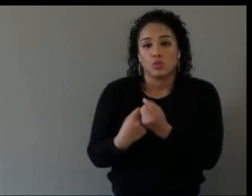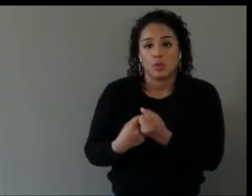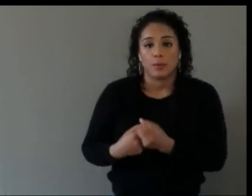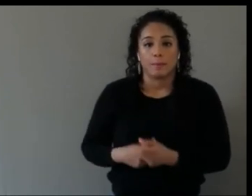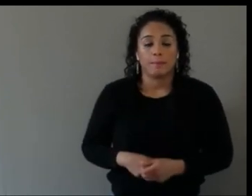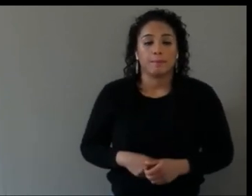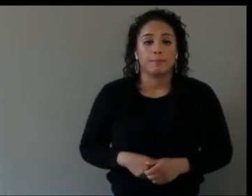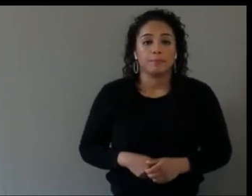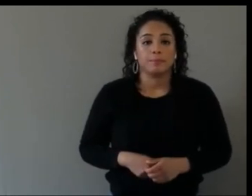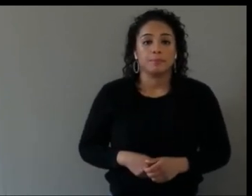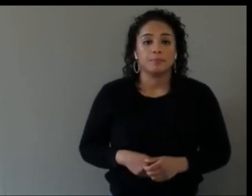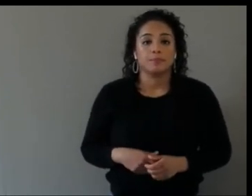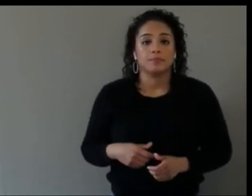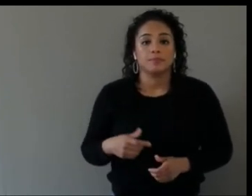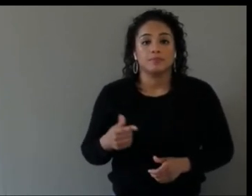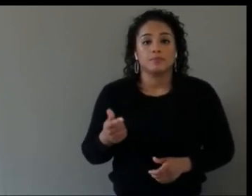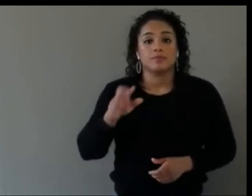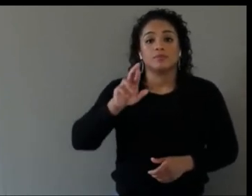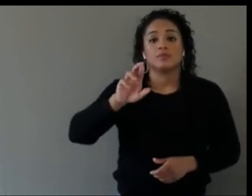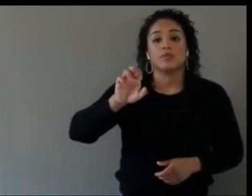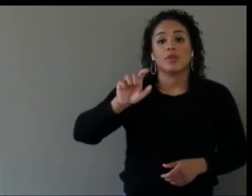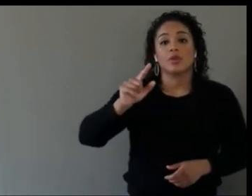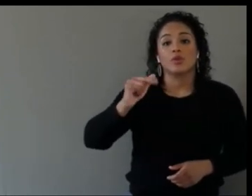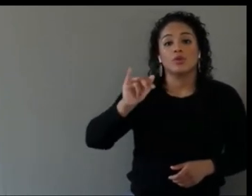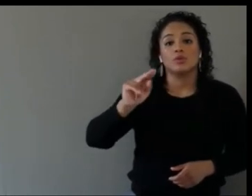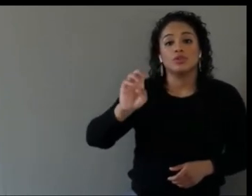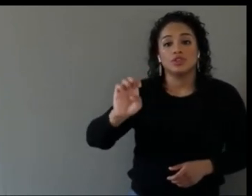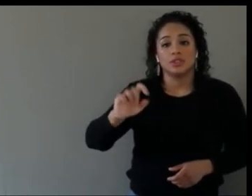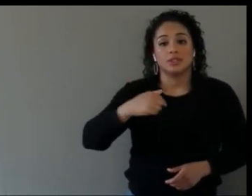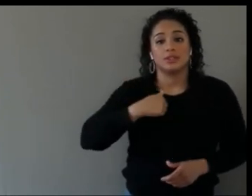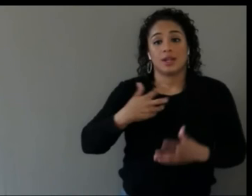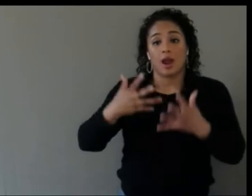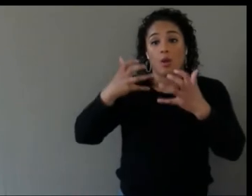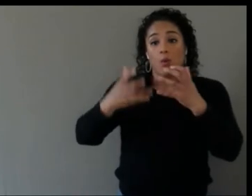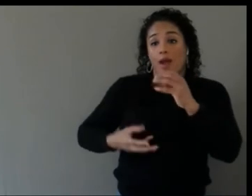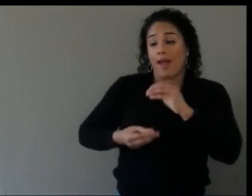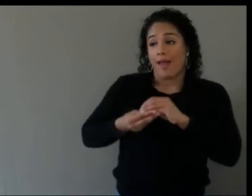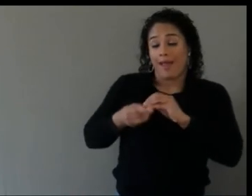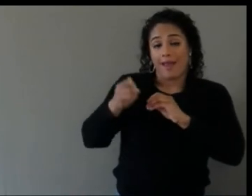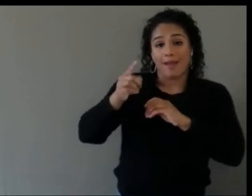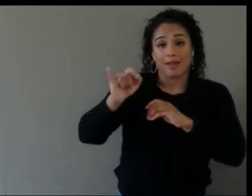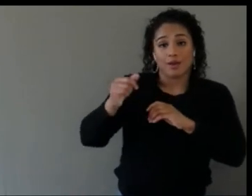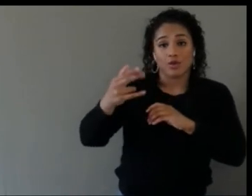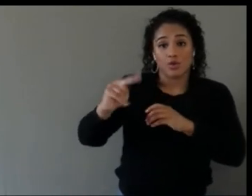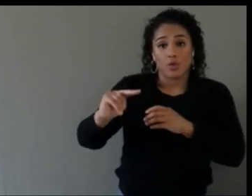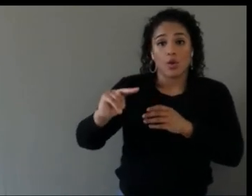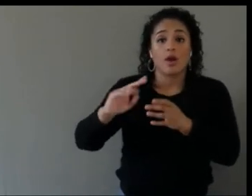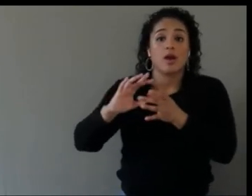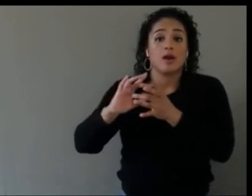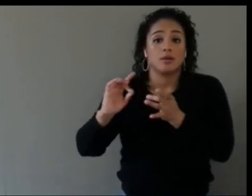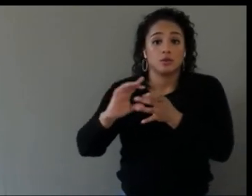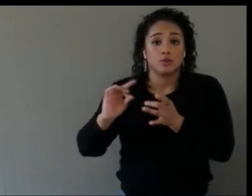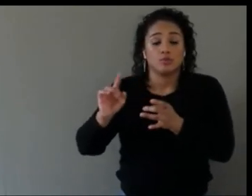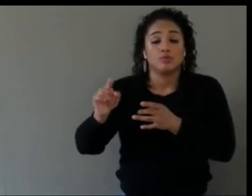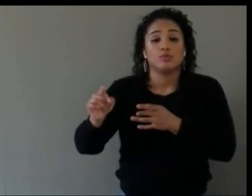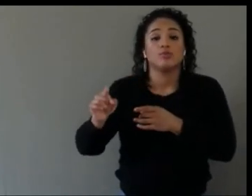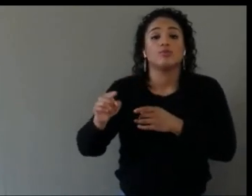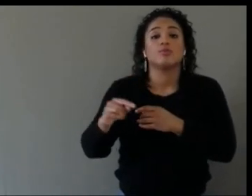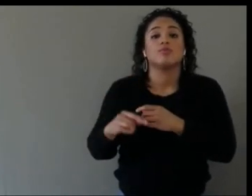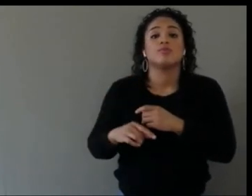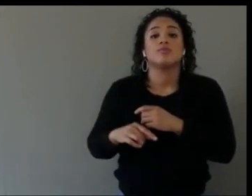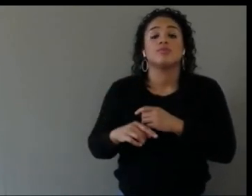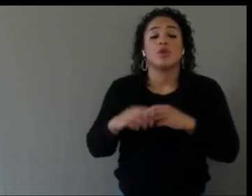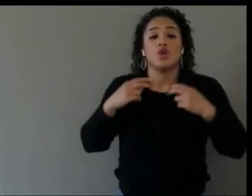And I would just add that to Johan's point, human centered design, what unites us as humans,